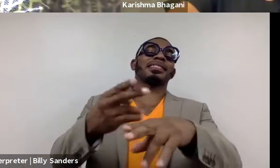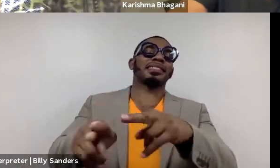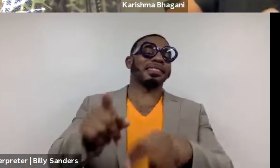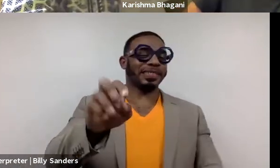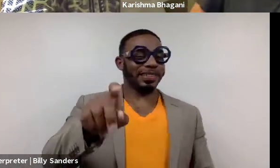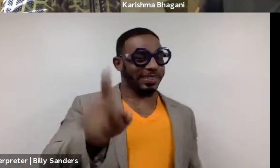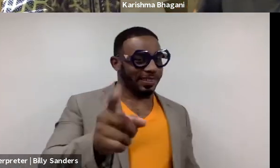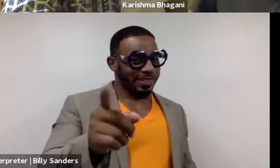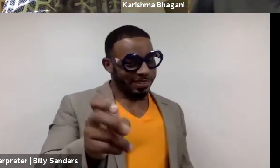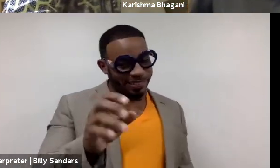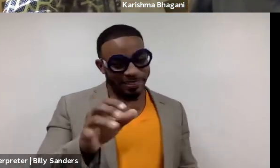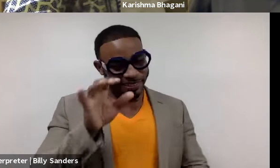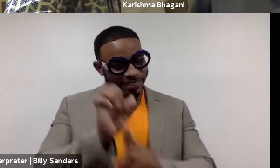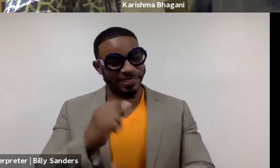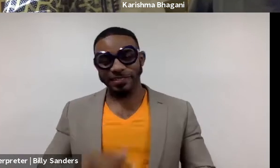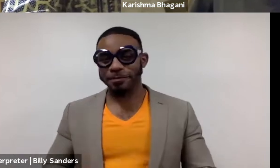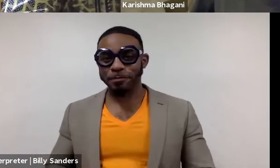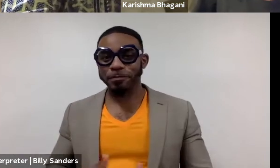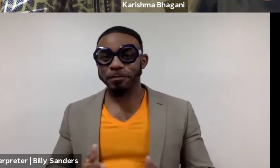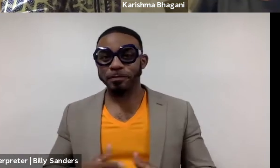(Charles speaks French)